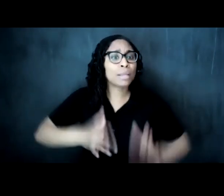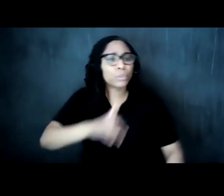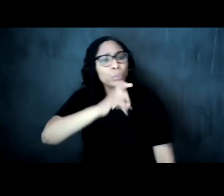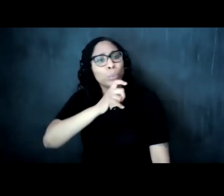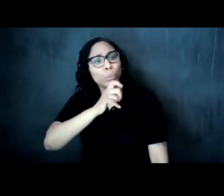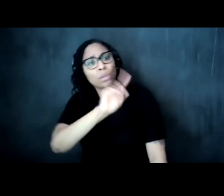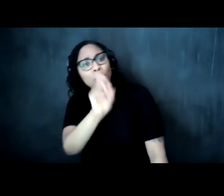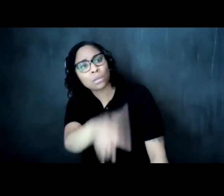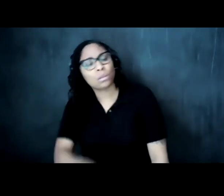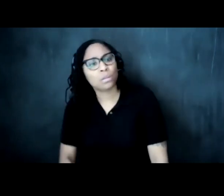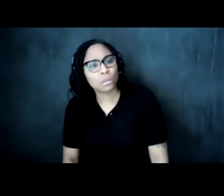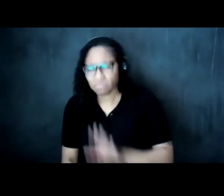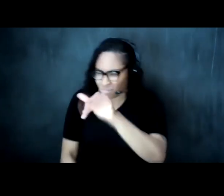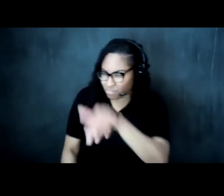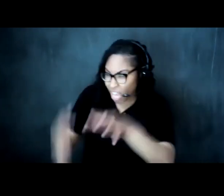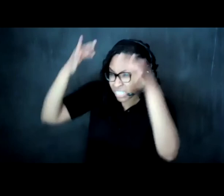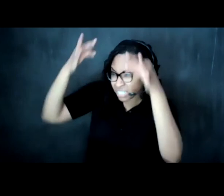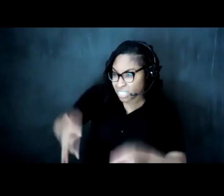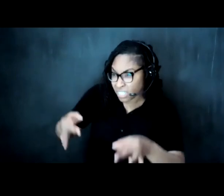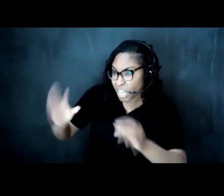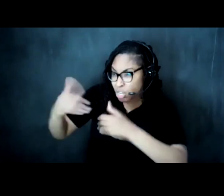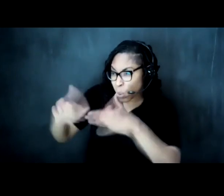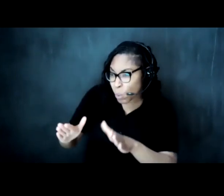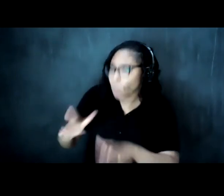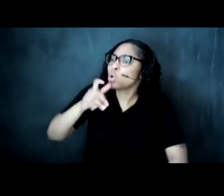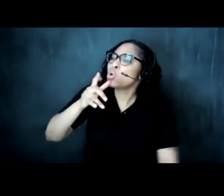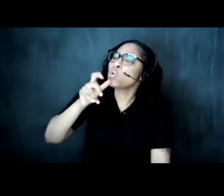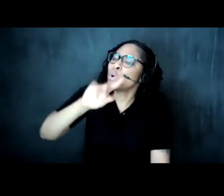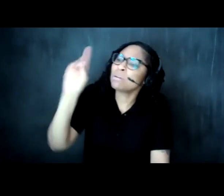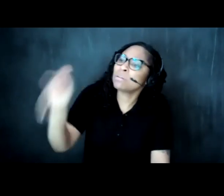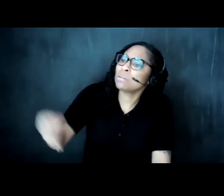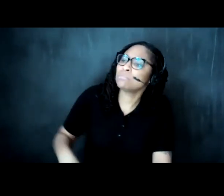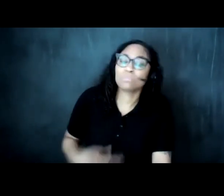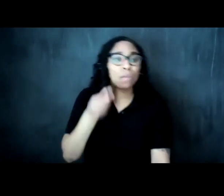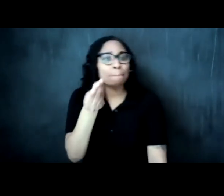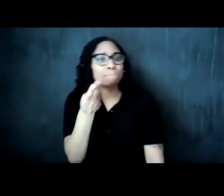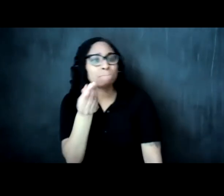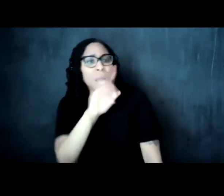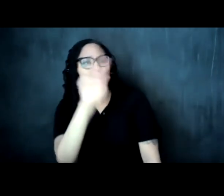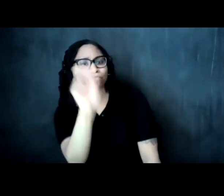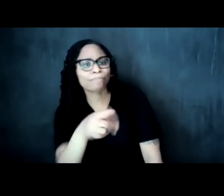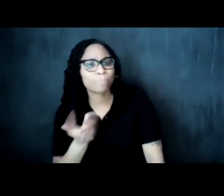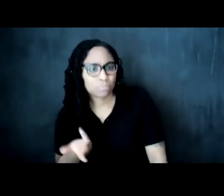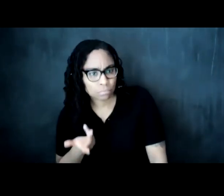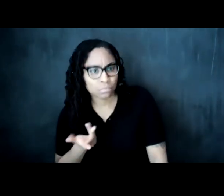who is in your decision-making rooms where's the money go right we know we know that budgets